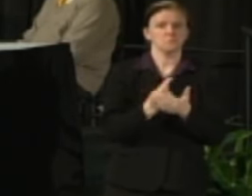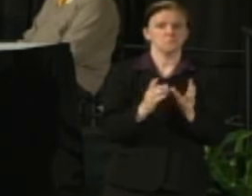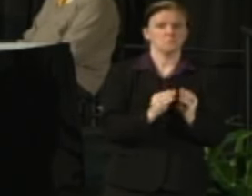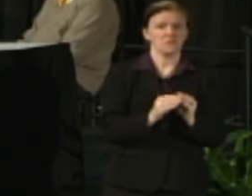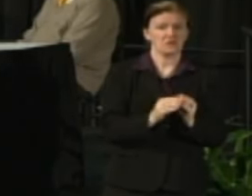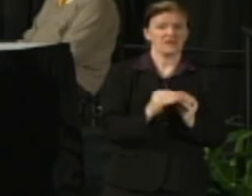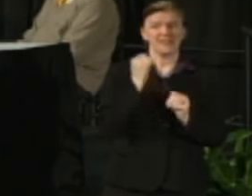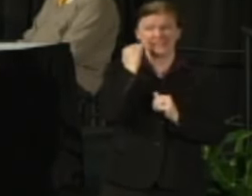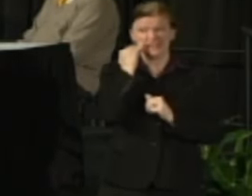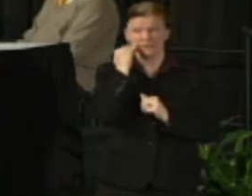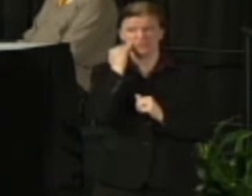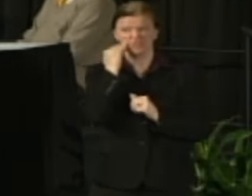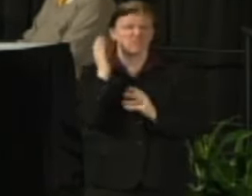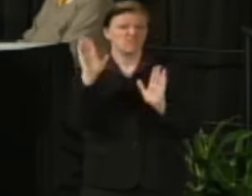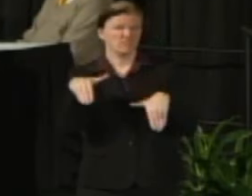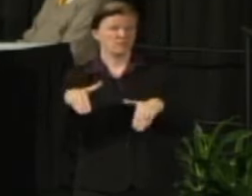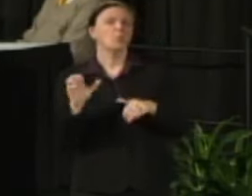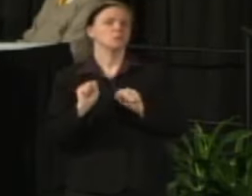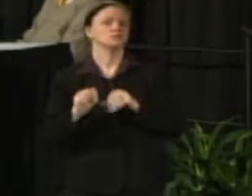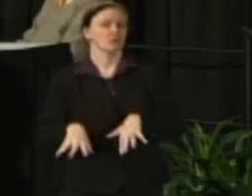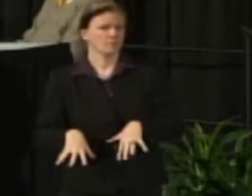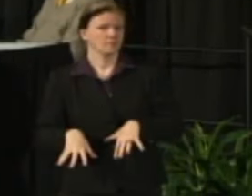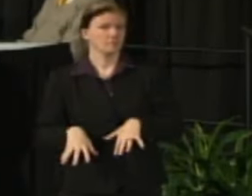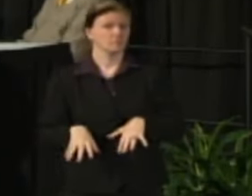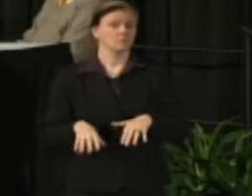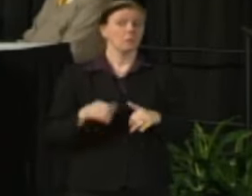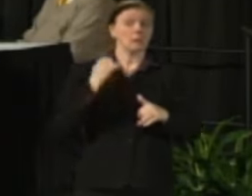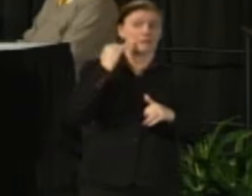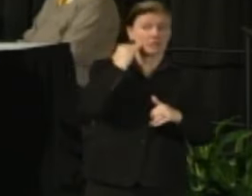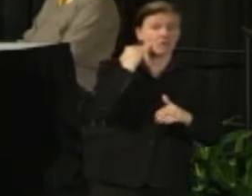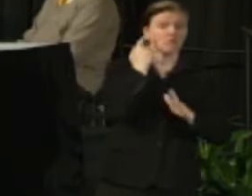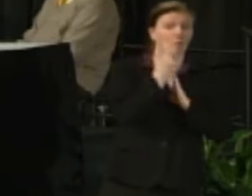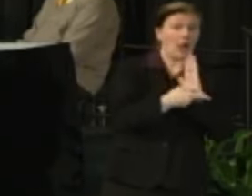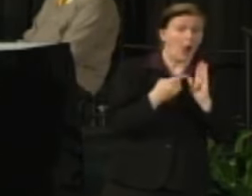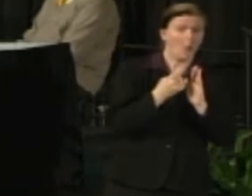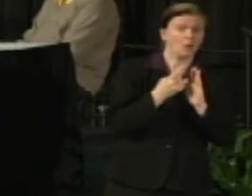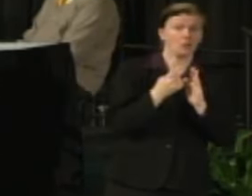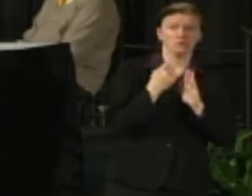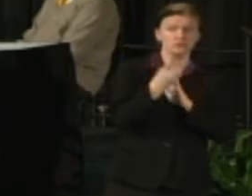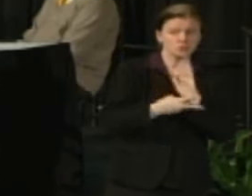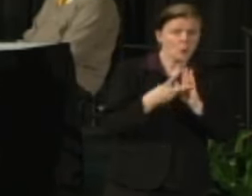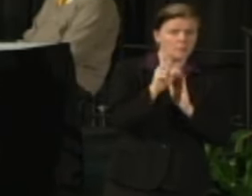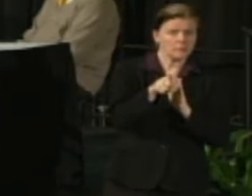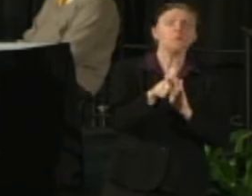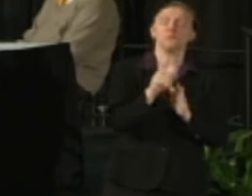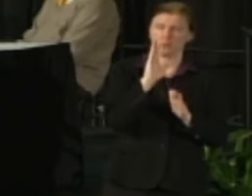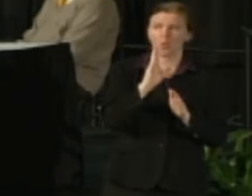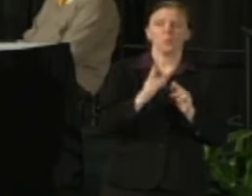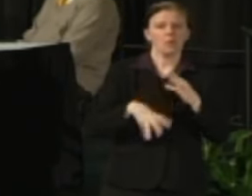to get a sense of how much time we need, how valuable it will be but I want to make sure that we have updates that are out.